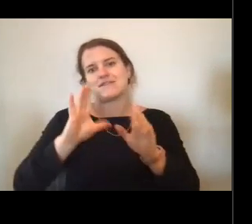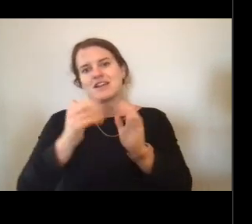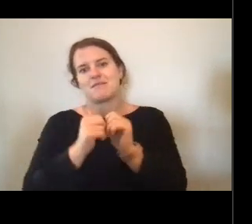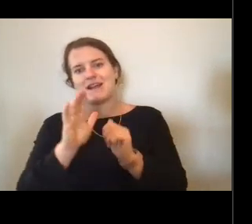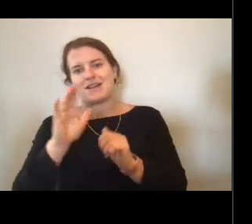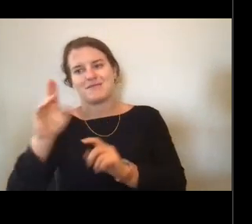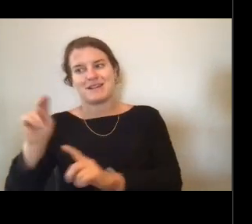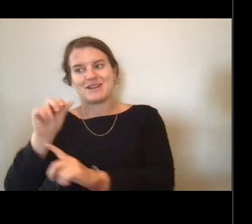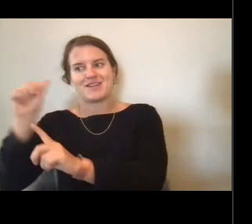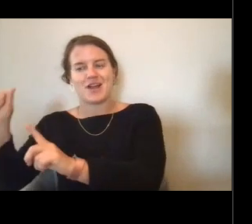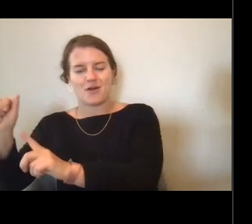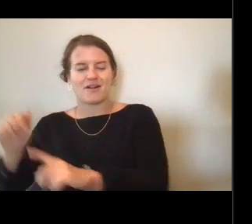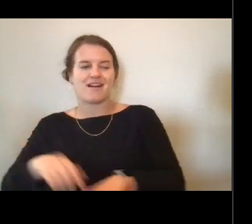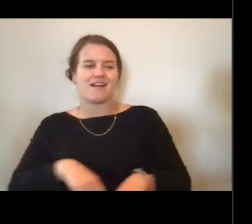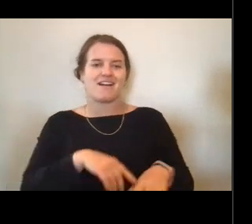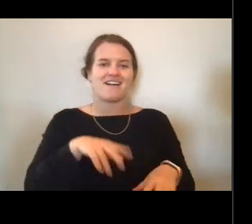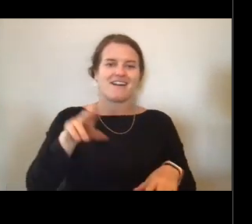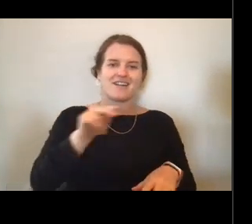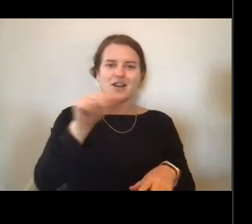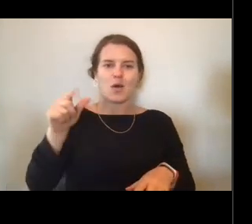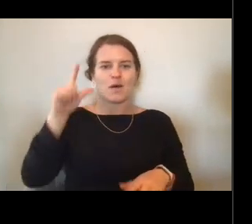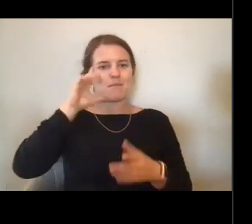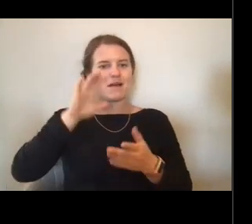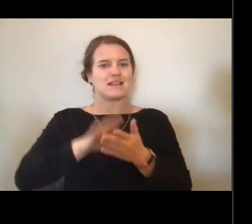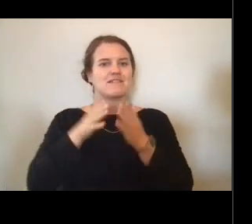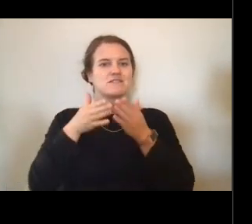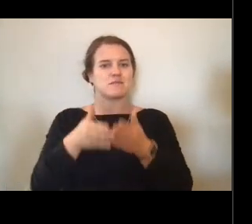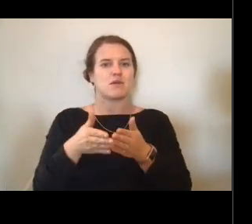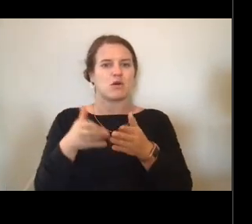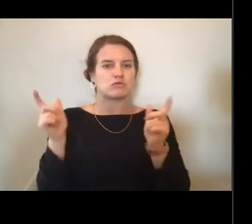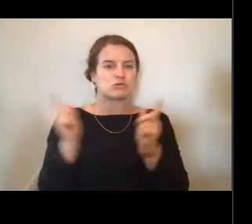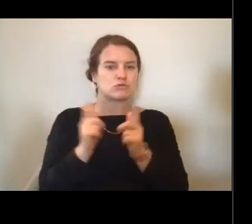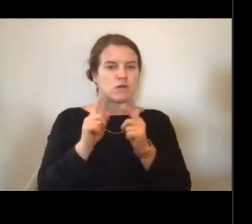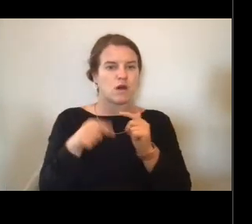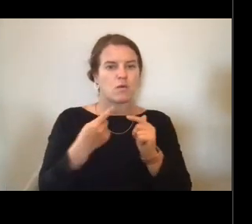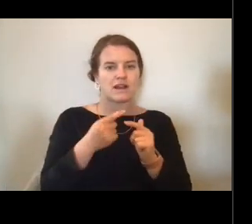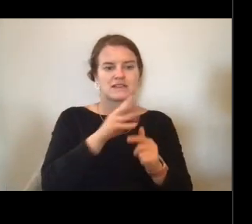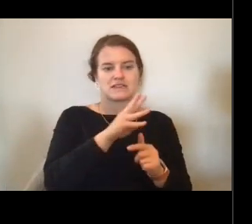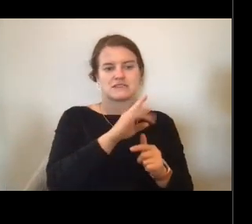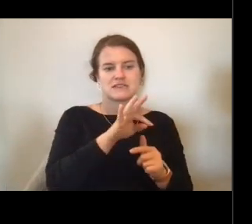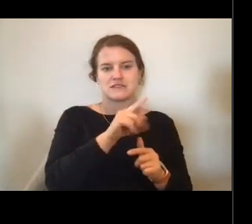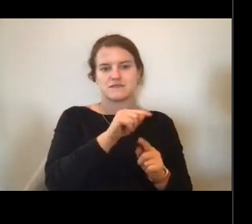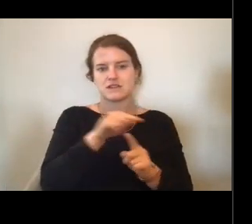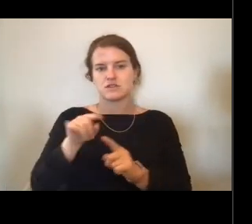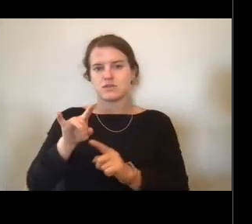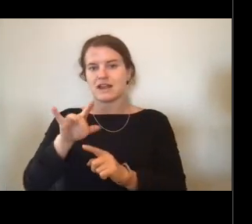NOAA considers a boat small if it's between six feet and about 85 feet in length.